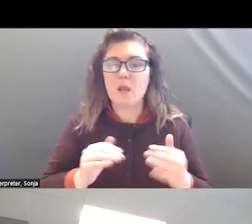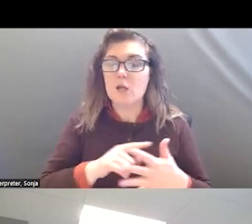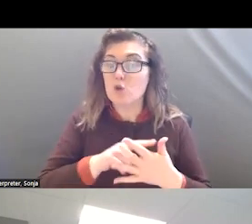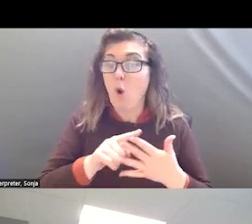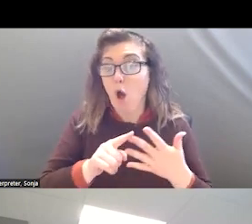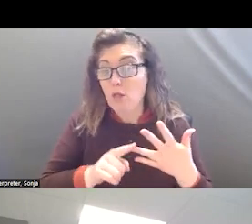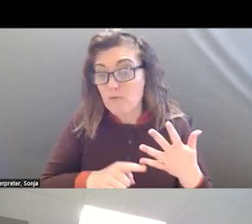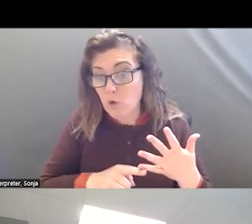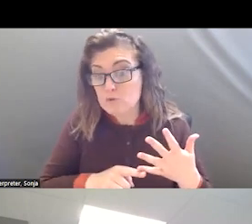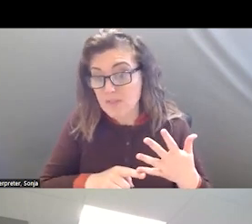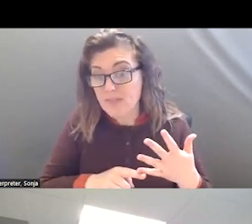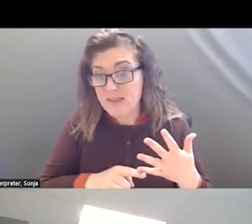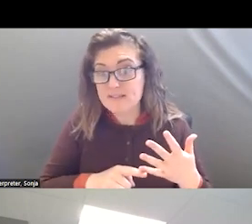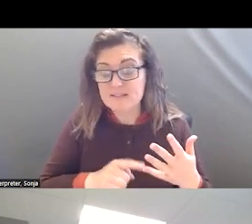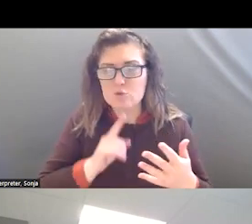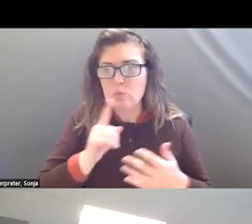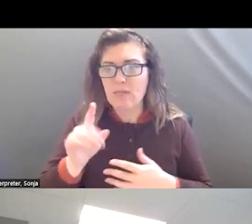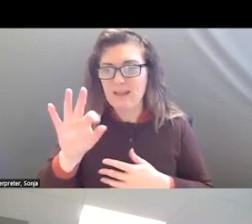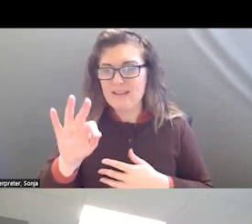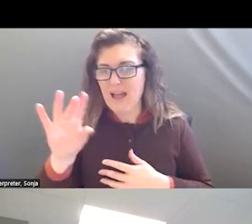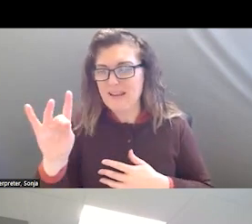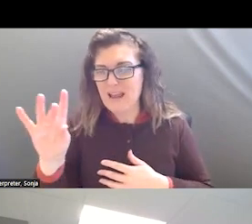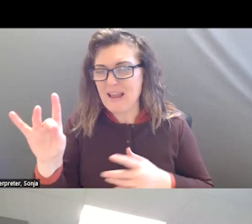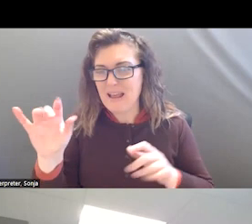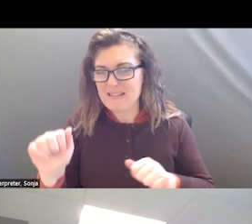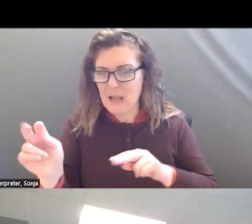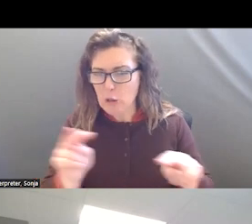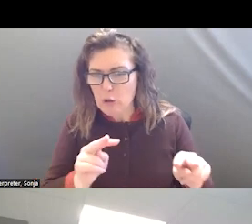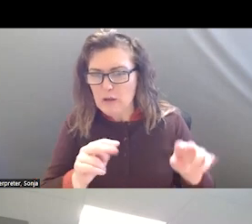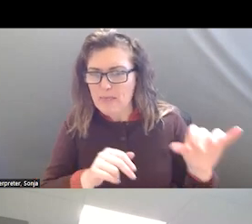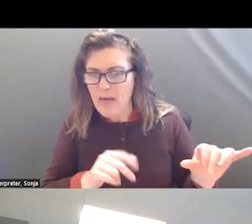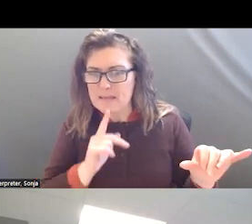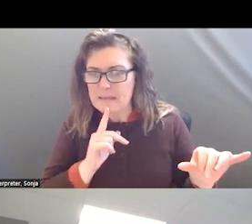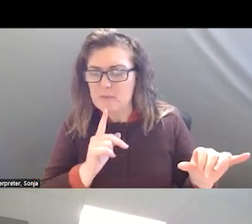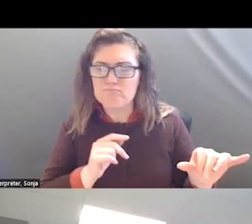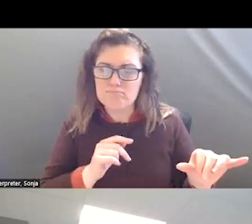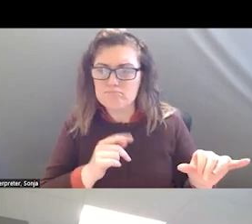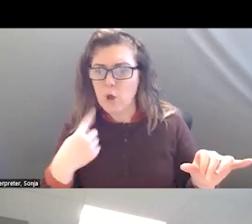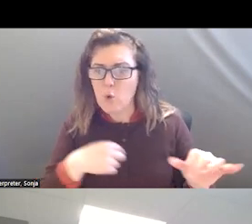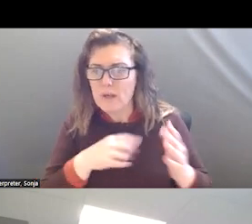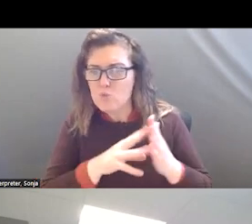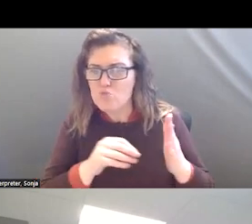ARE THINGS THAT 988 CAN LOOK AT AND SAY HOW CAN WE REPLICATE THAT SO IT